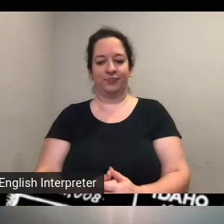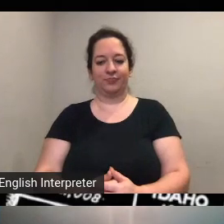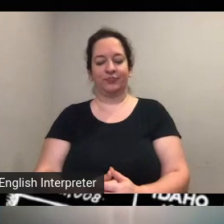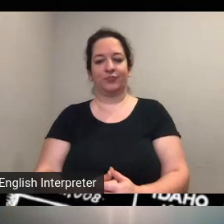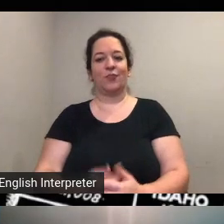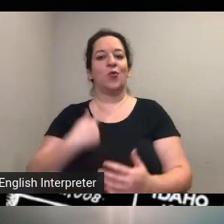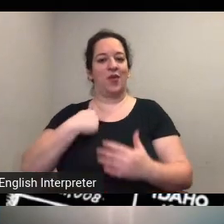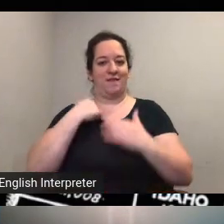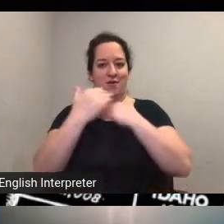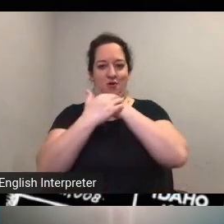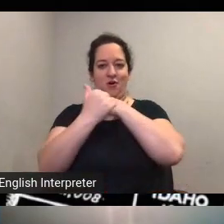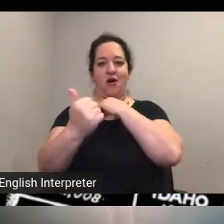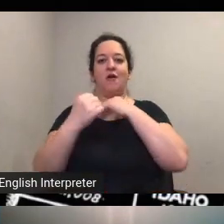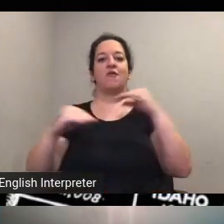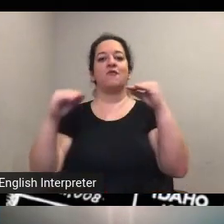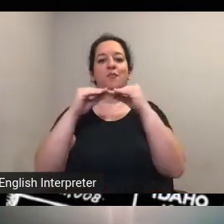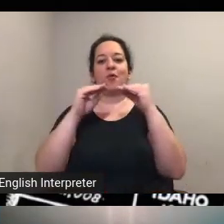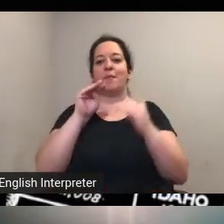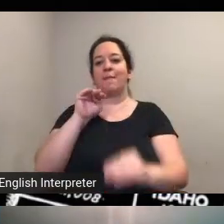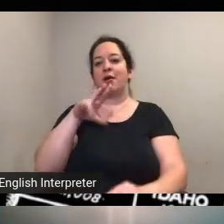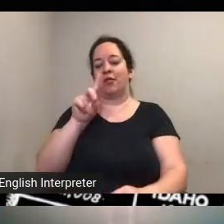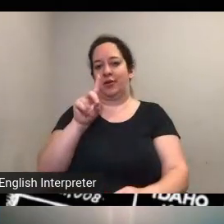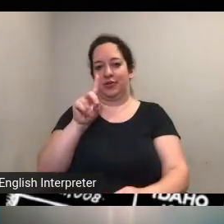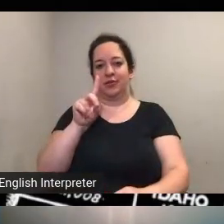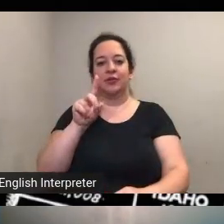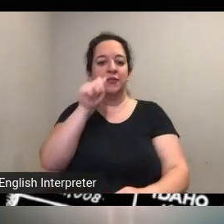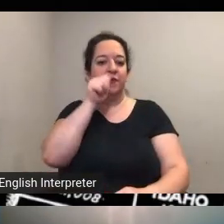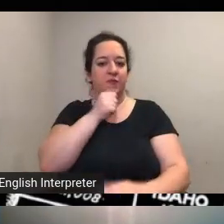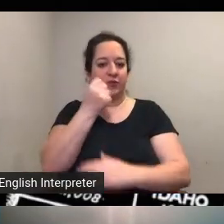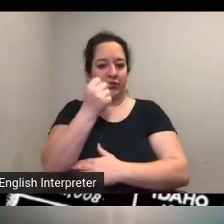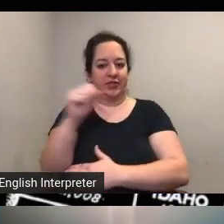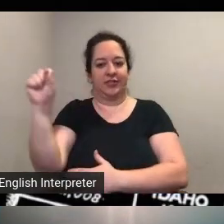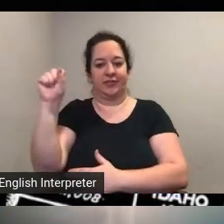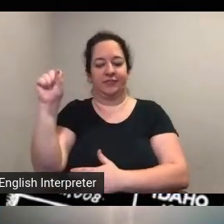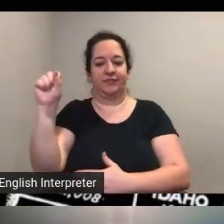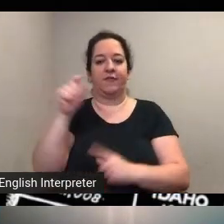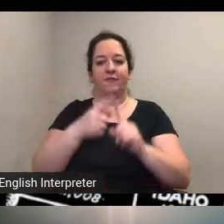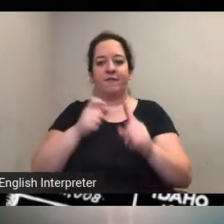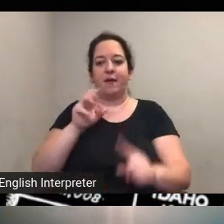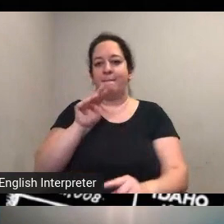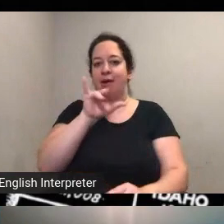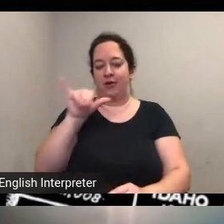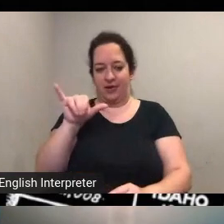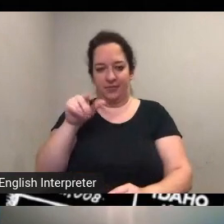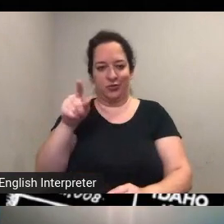more maryland suffragists um this is from mary um she's very interested to hear about